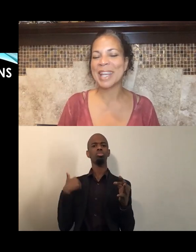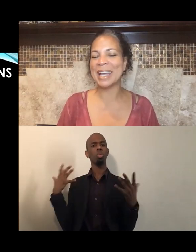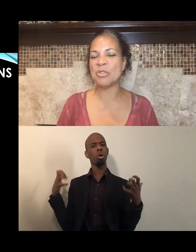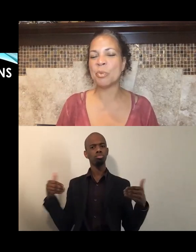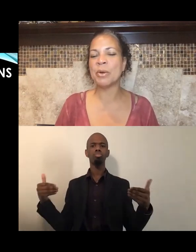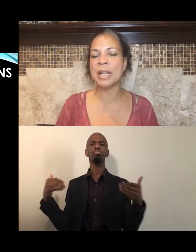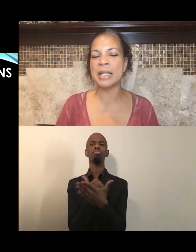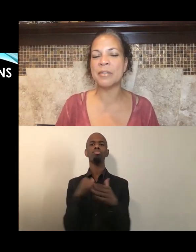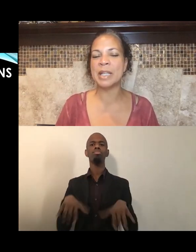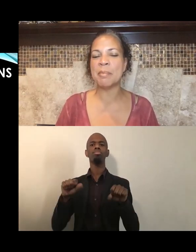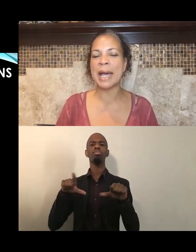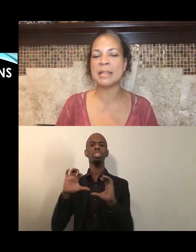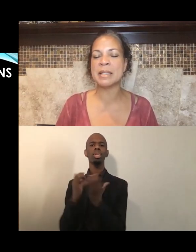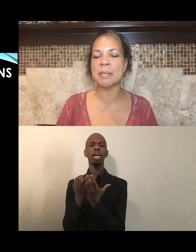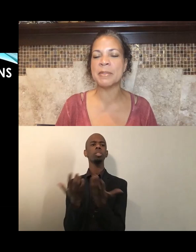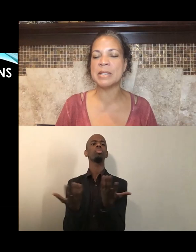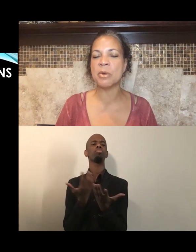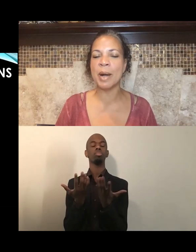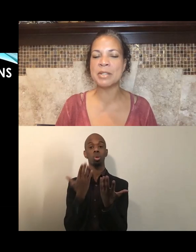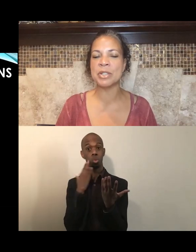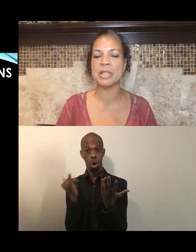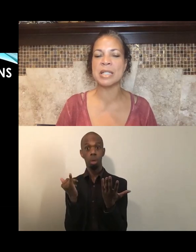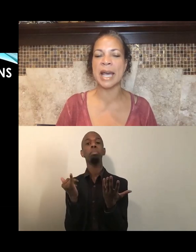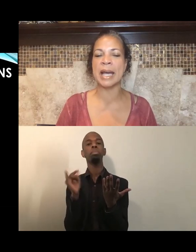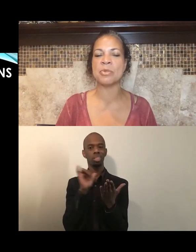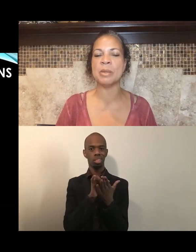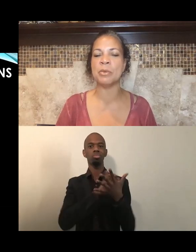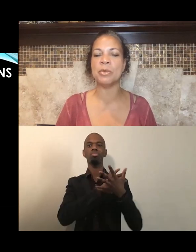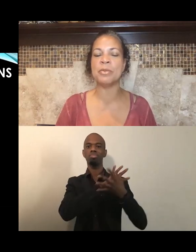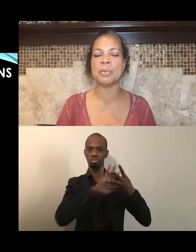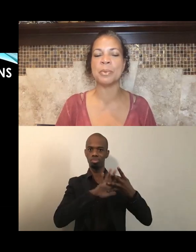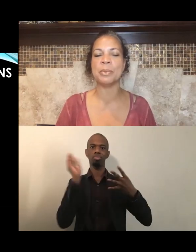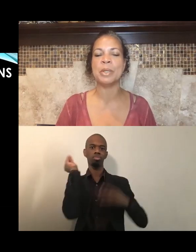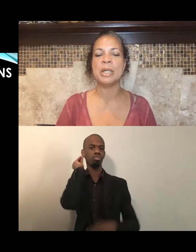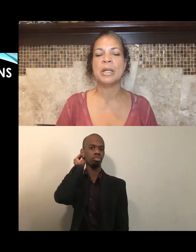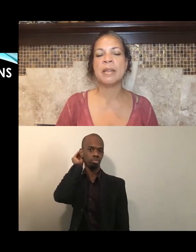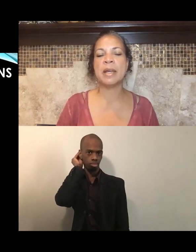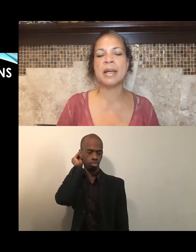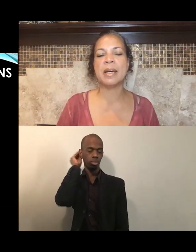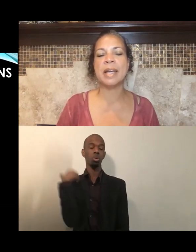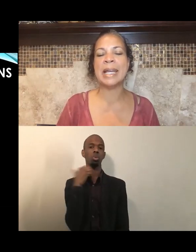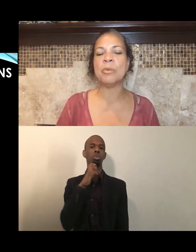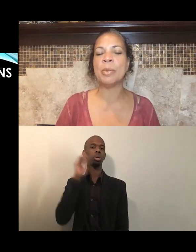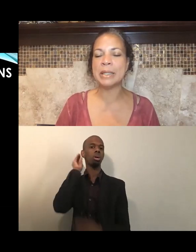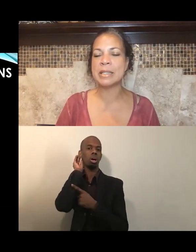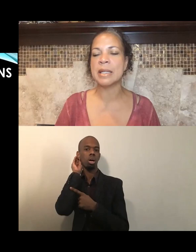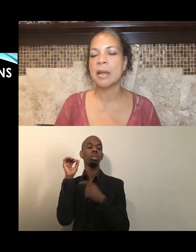And we'll kind of get back to some of these questions, as we move through the eight weeks.